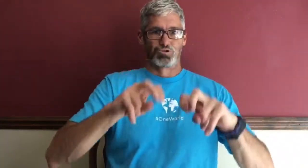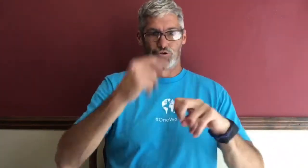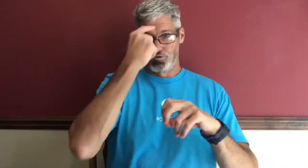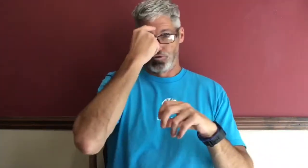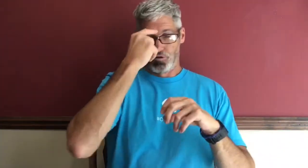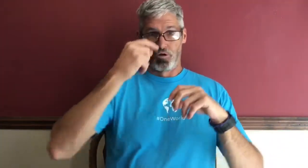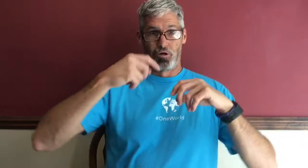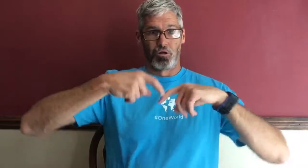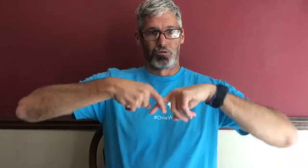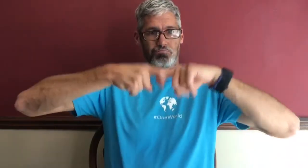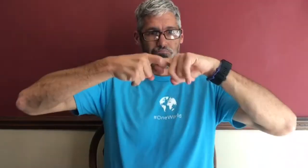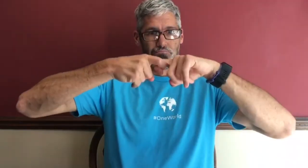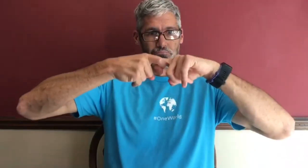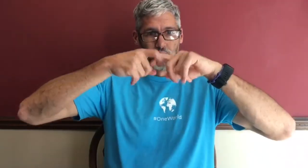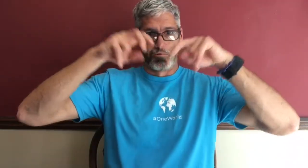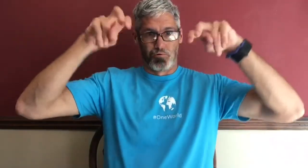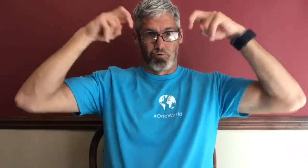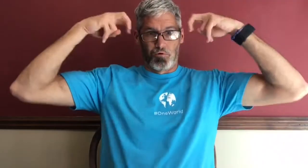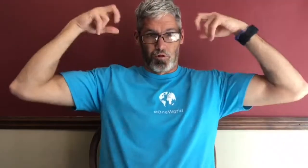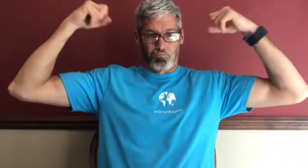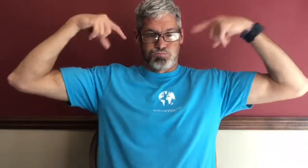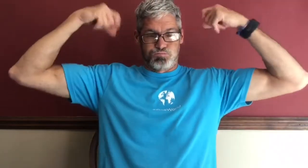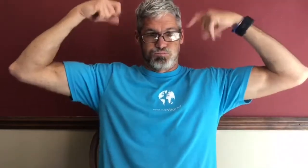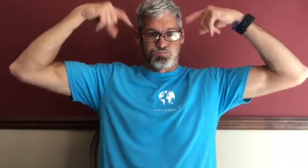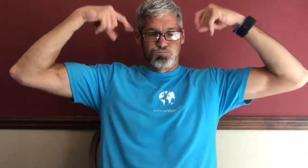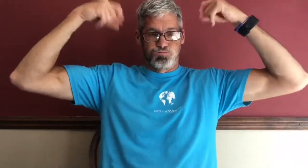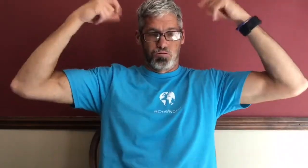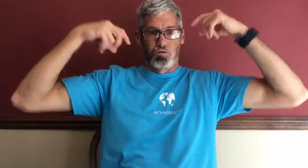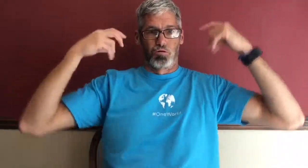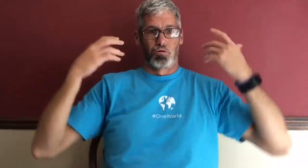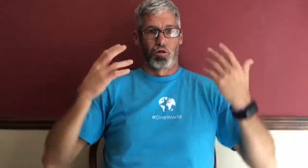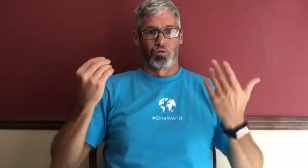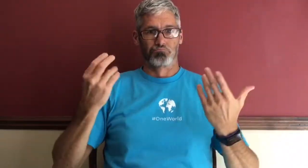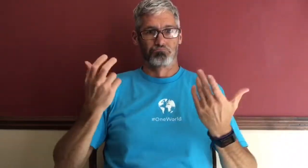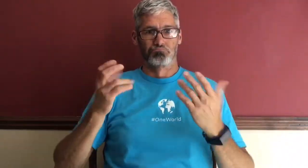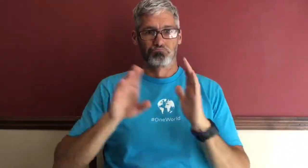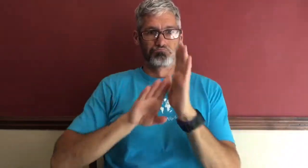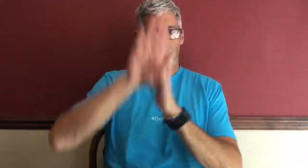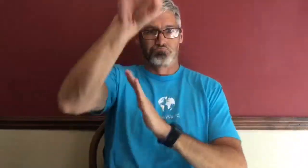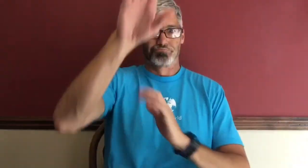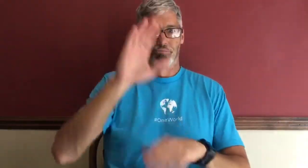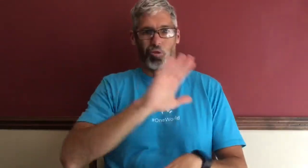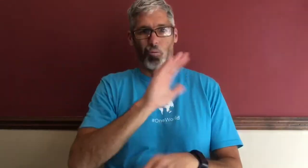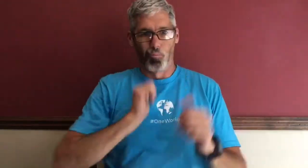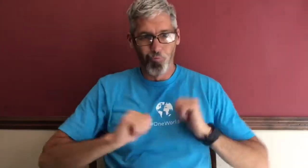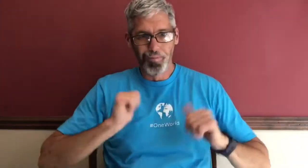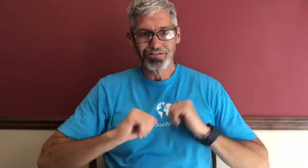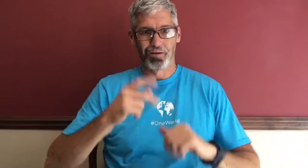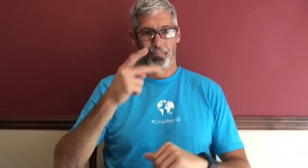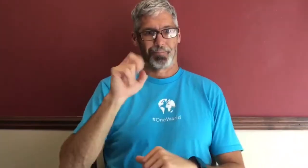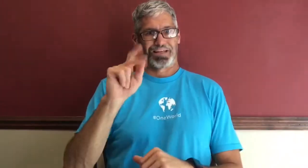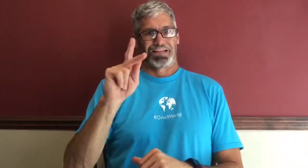a risk center and it suspends that so your brain keeps firing and it peaks